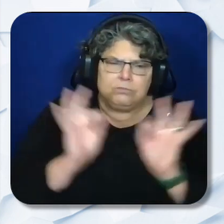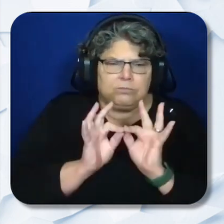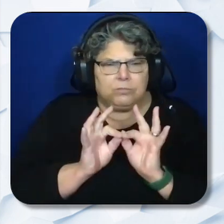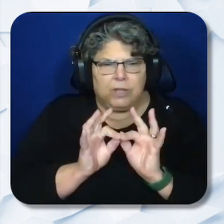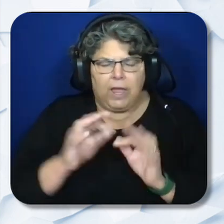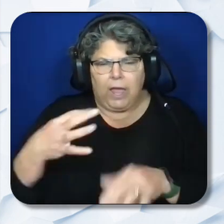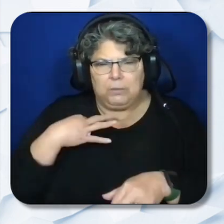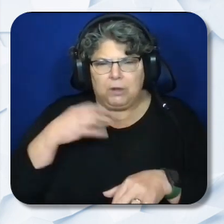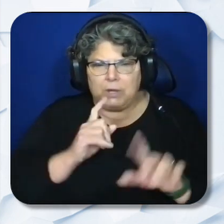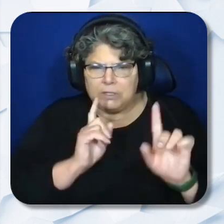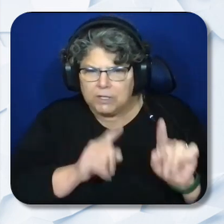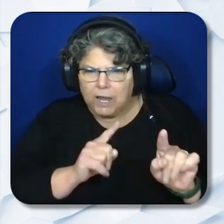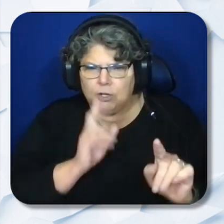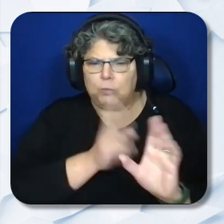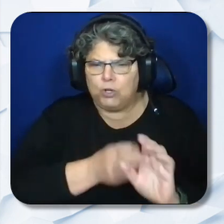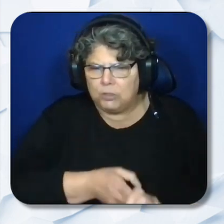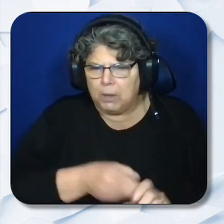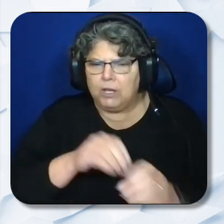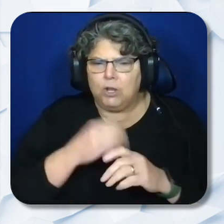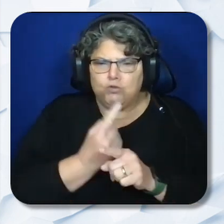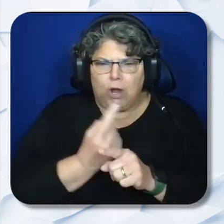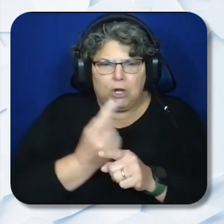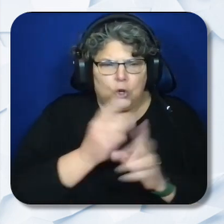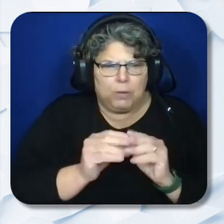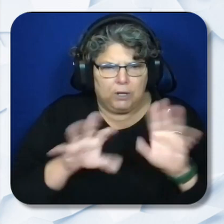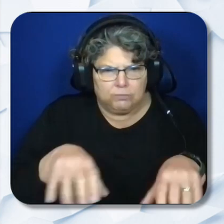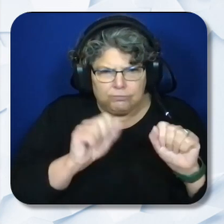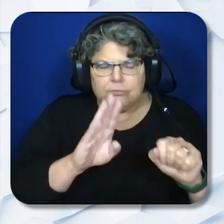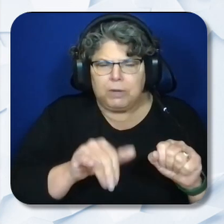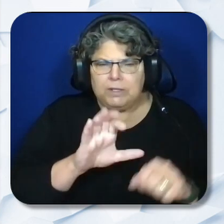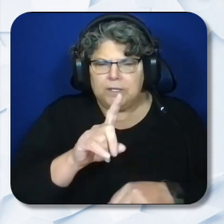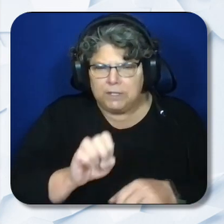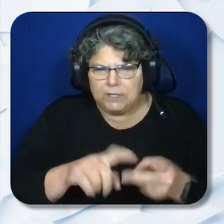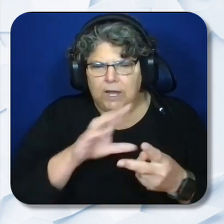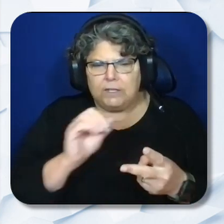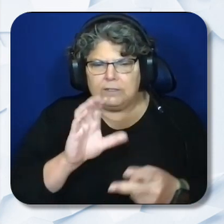attend and participate in regular meetings convened by the CDE and CCEE as appropriate.